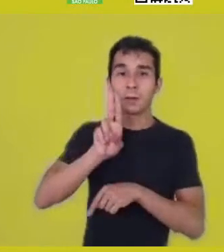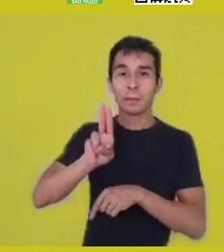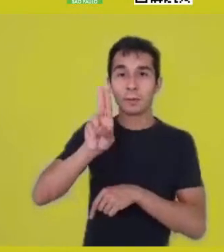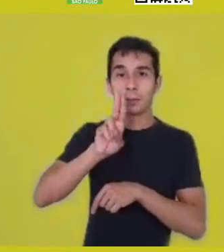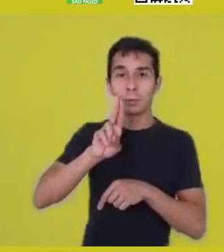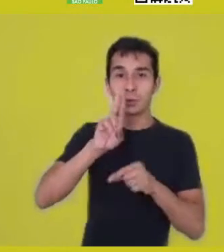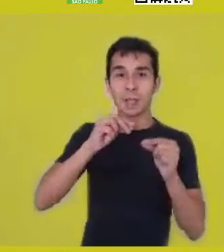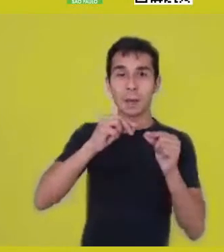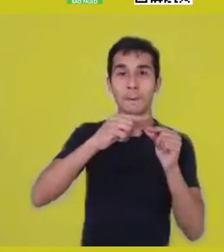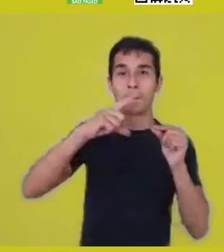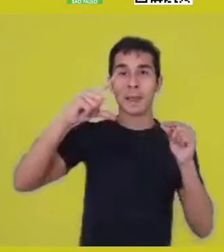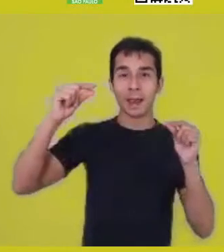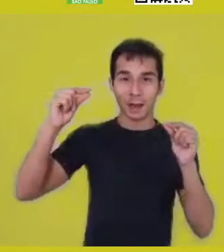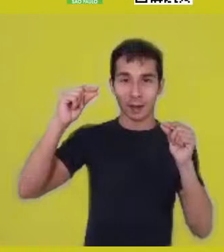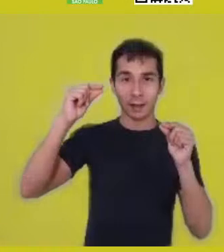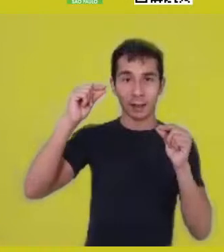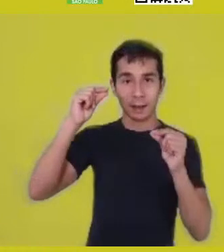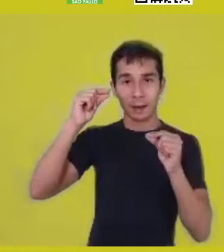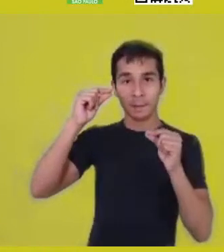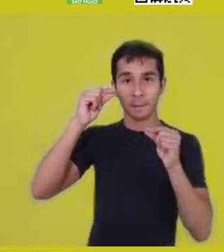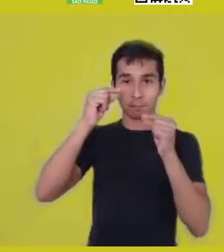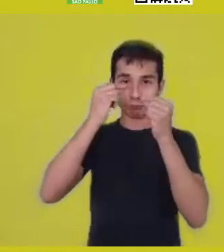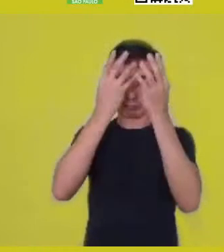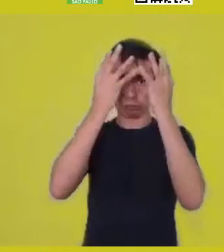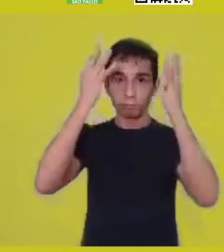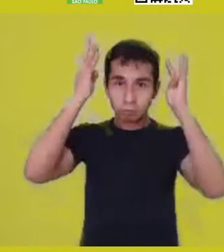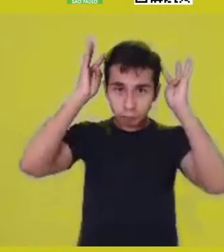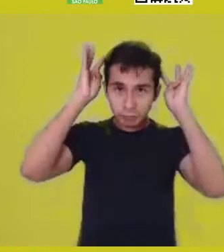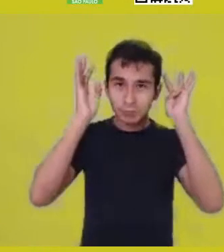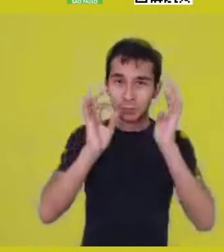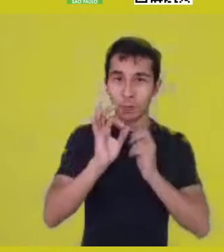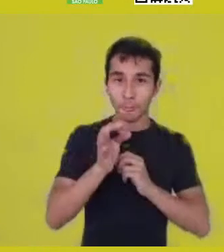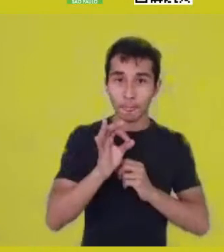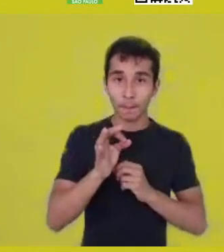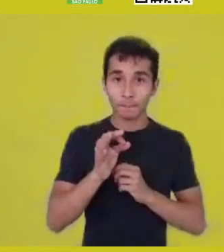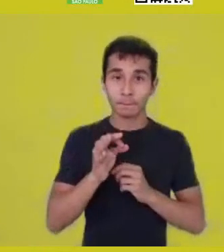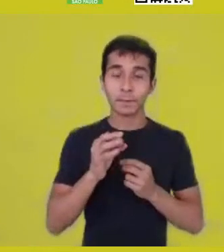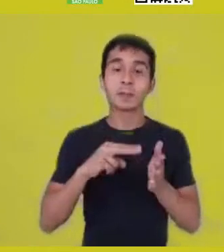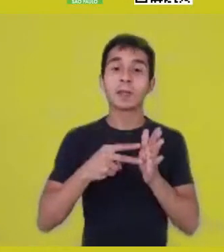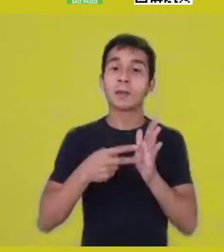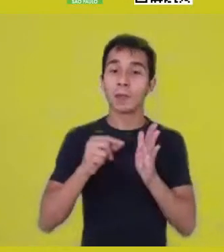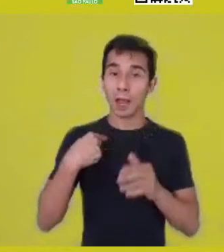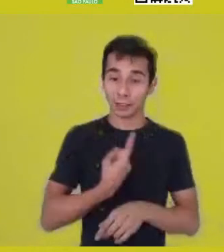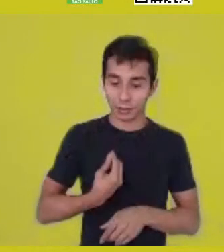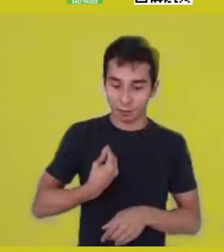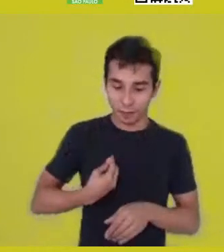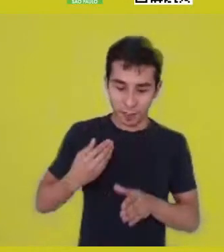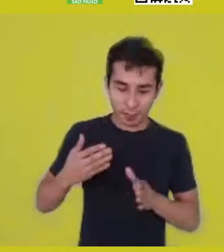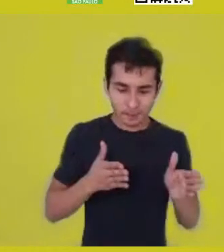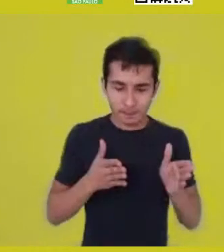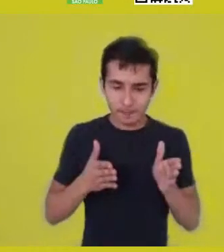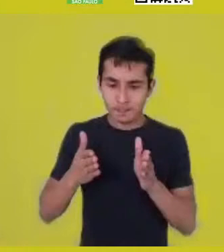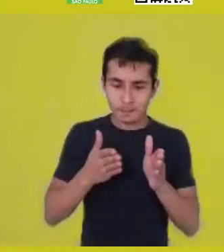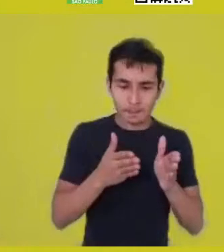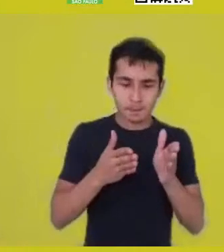Spending all this time in this process of investigating life,